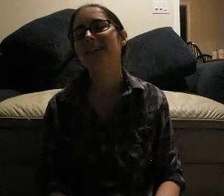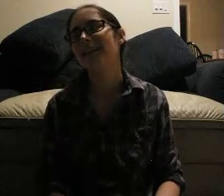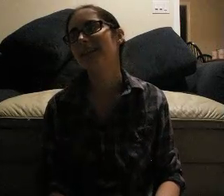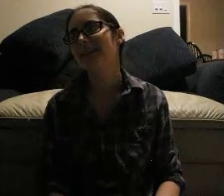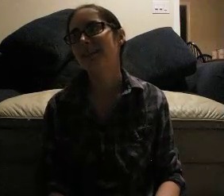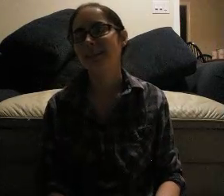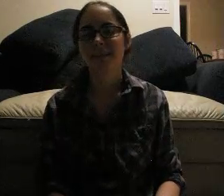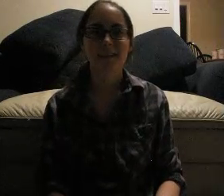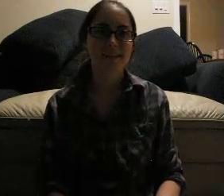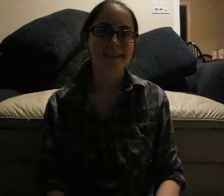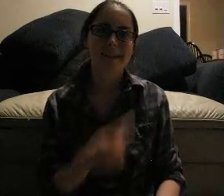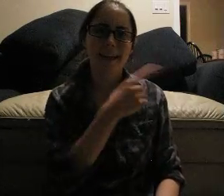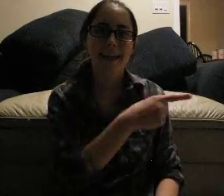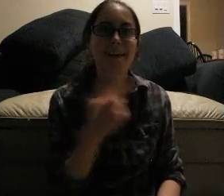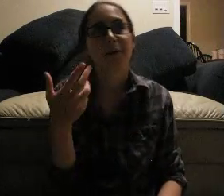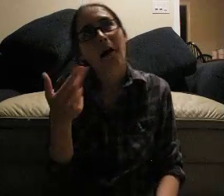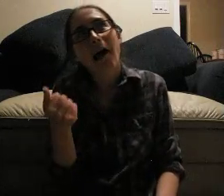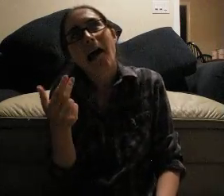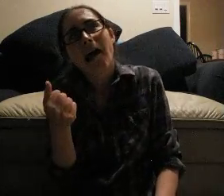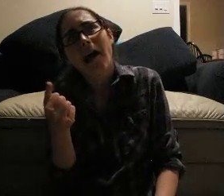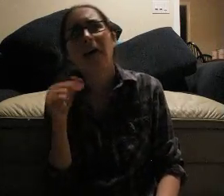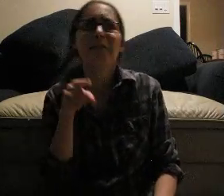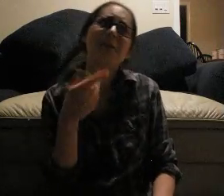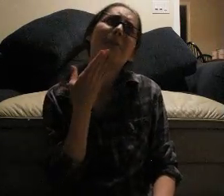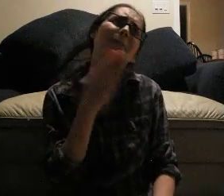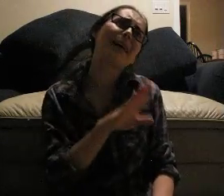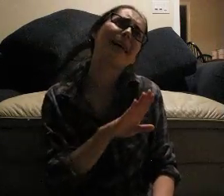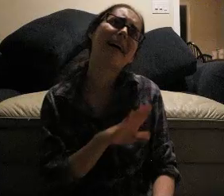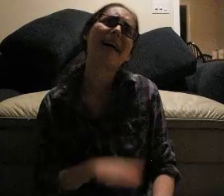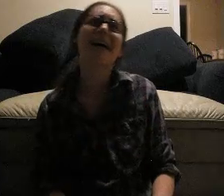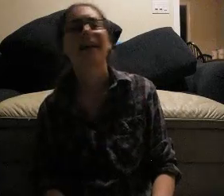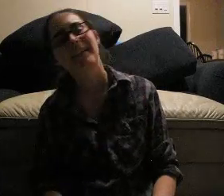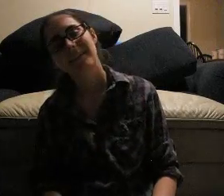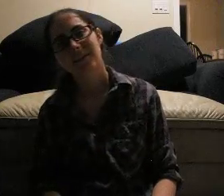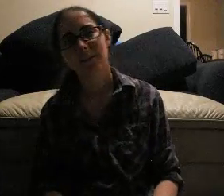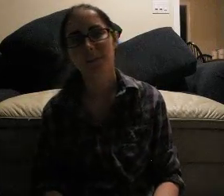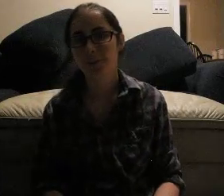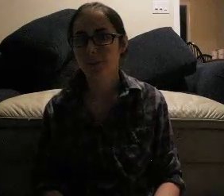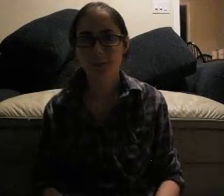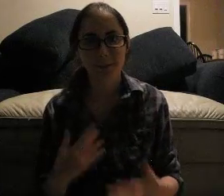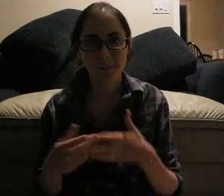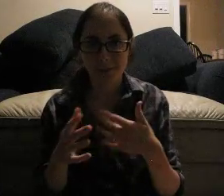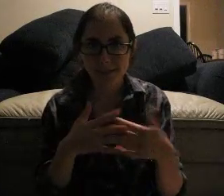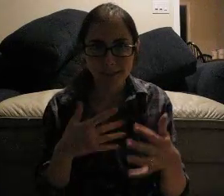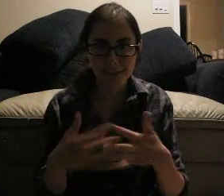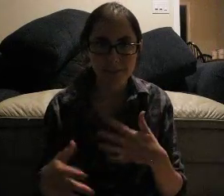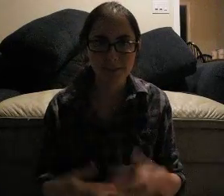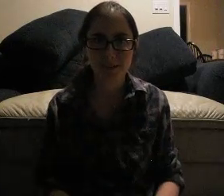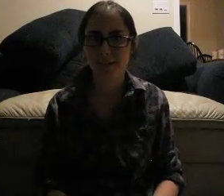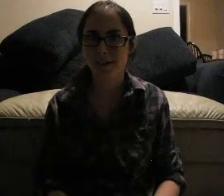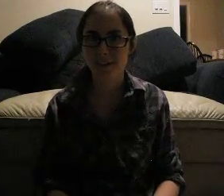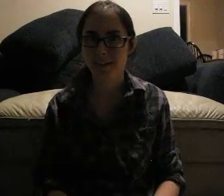My brother laughs at me and tells me I'm bad at sign whatever...